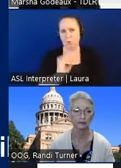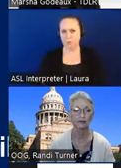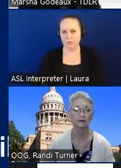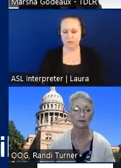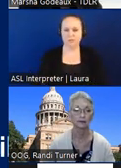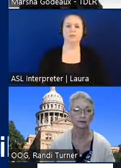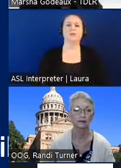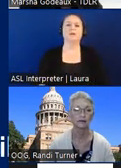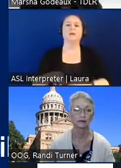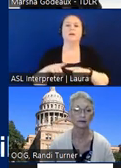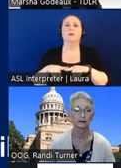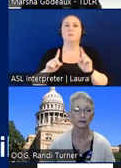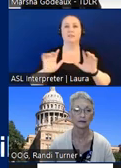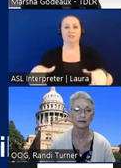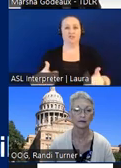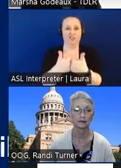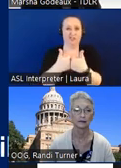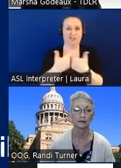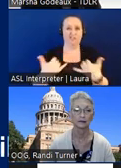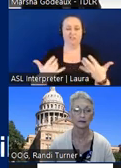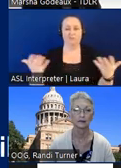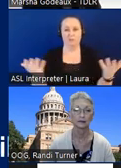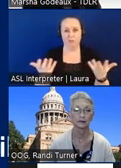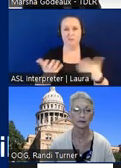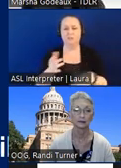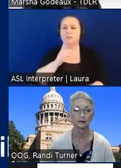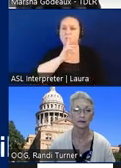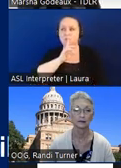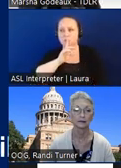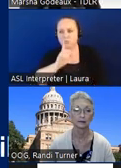but our biggest challenge is going to be making sure that the the newer standards